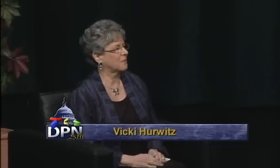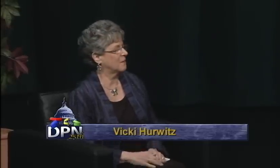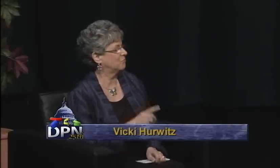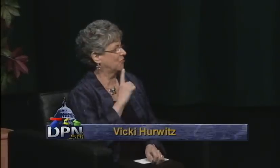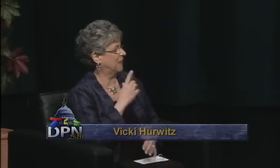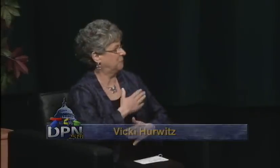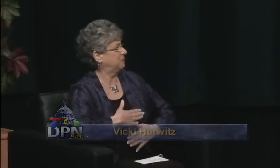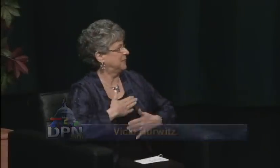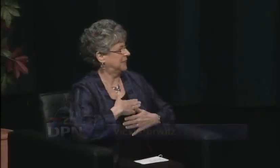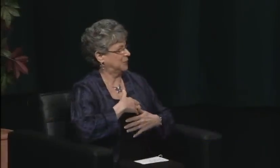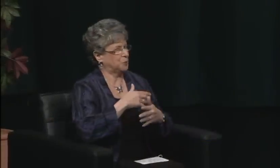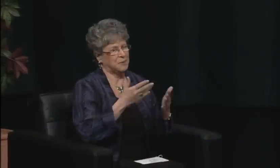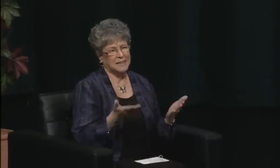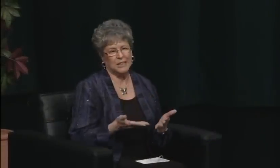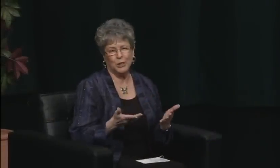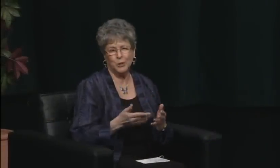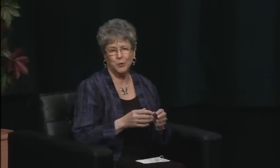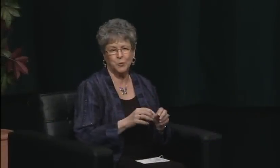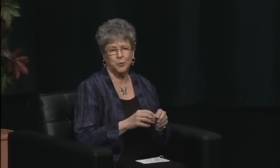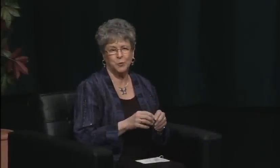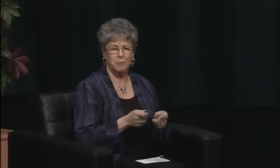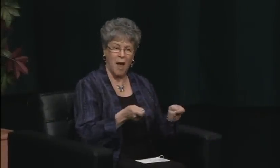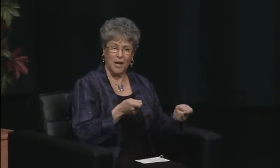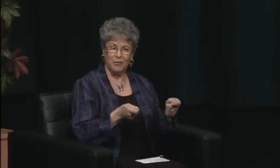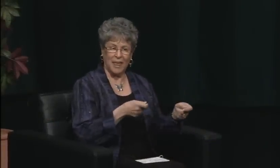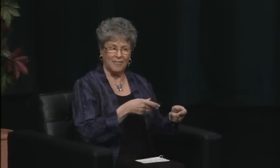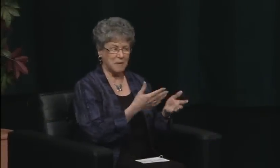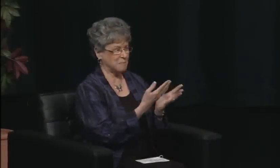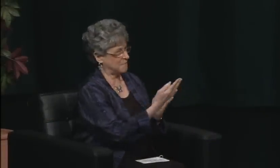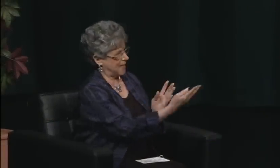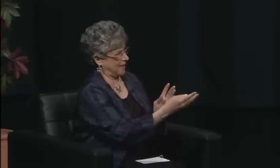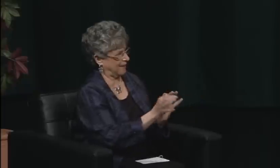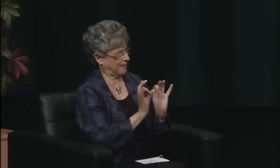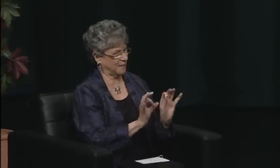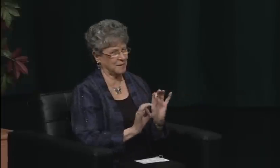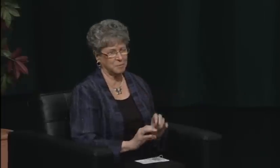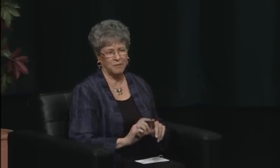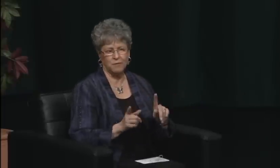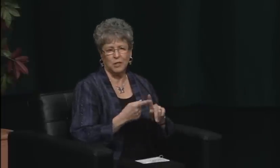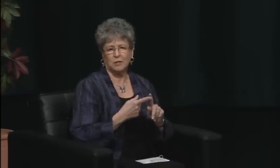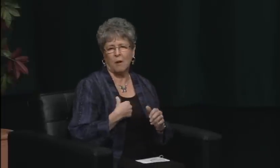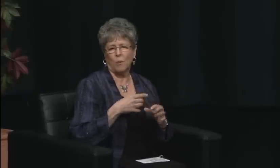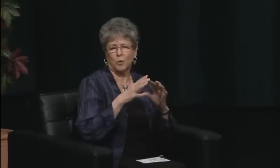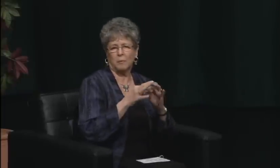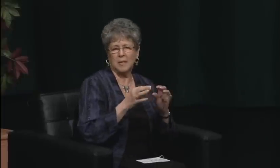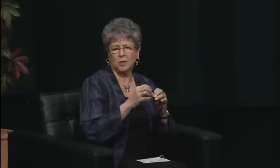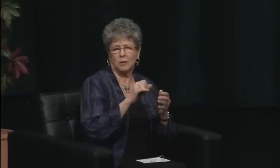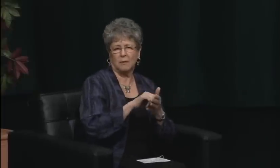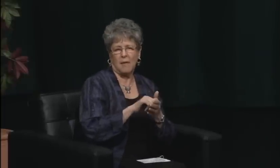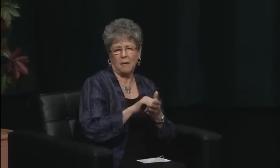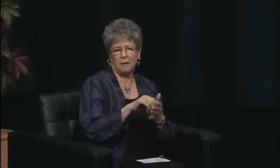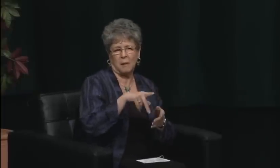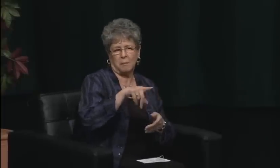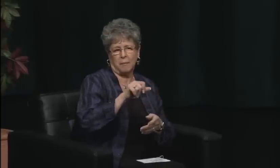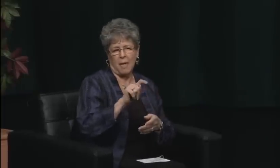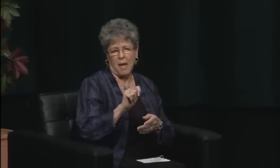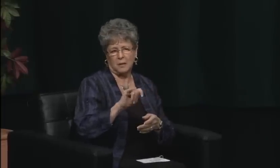for Advocacy Services for Abused Deaf Victims. So it is our pleasure to have Vicki here